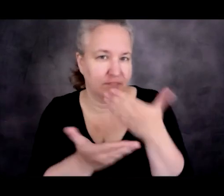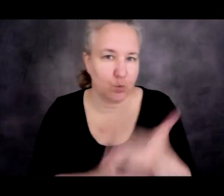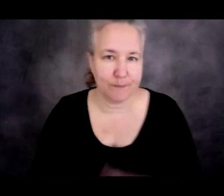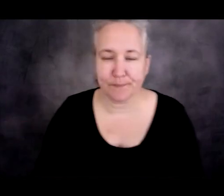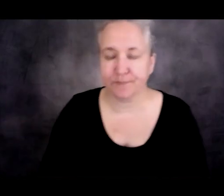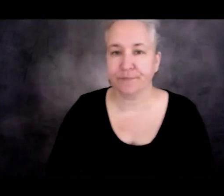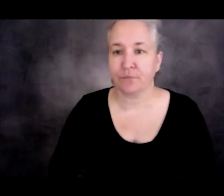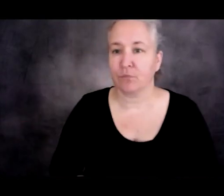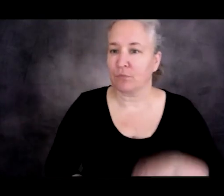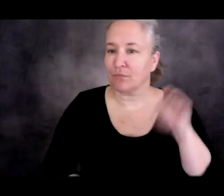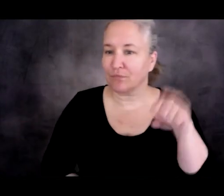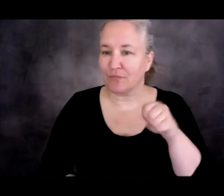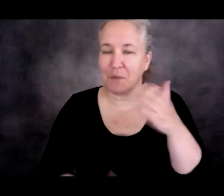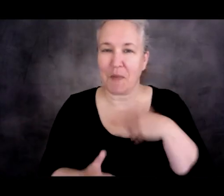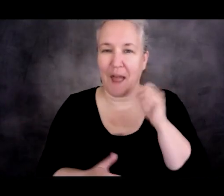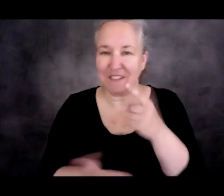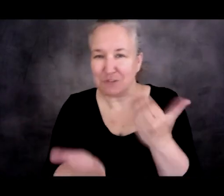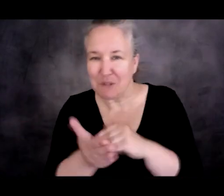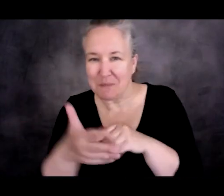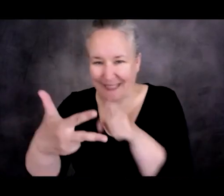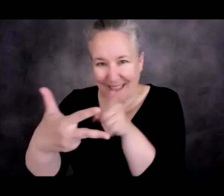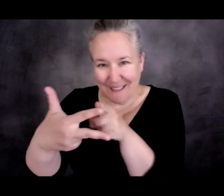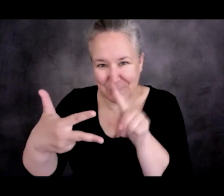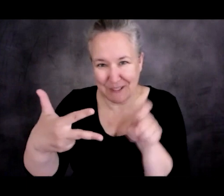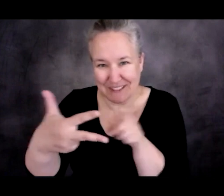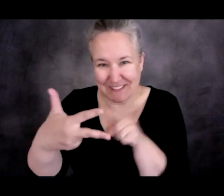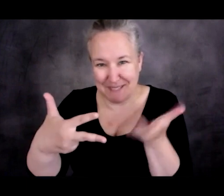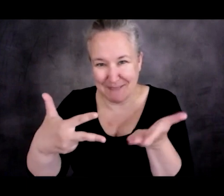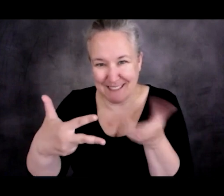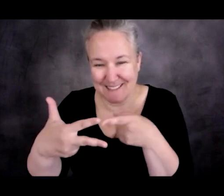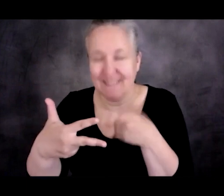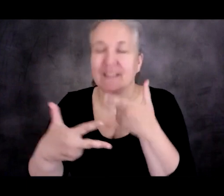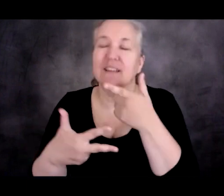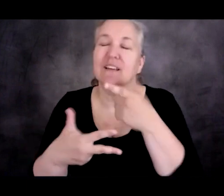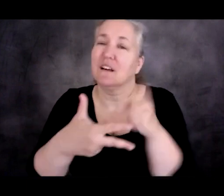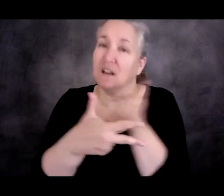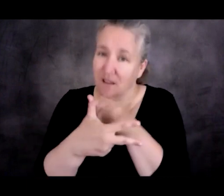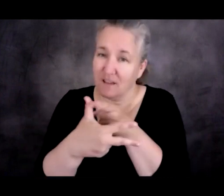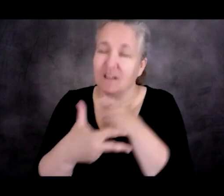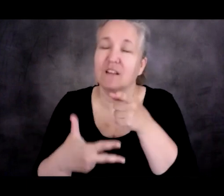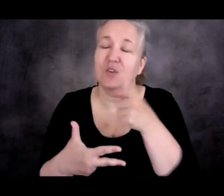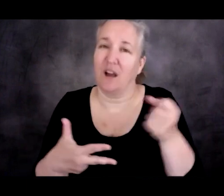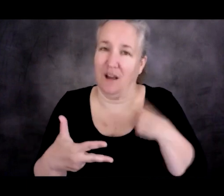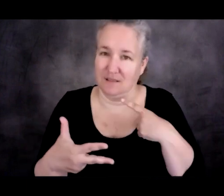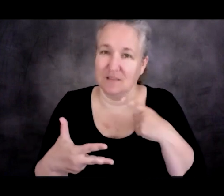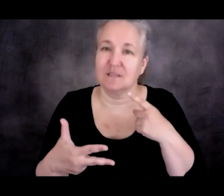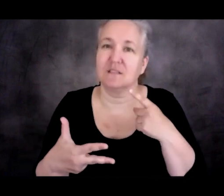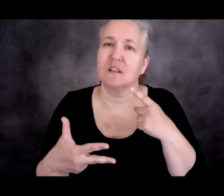I may ask you to repeat your second question. So the first question was, are there cases of countries